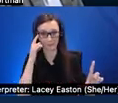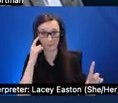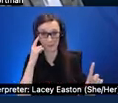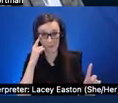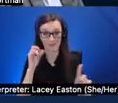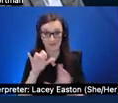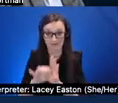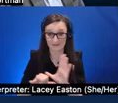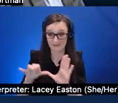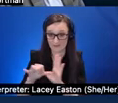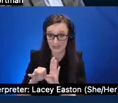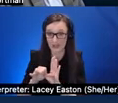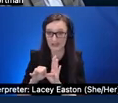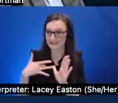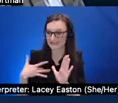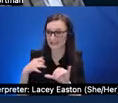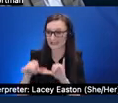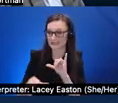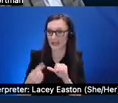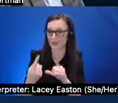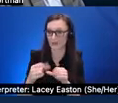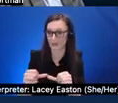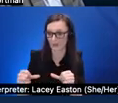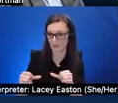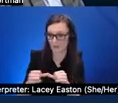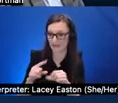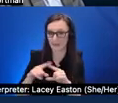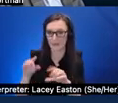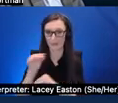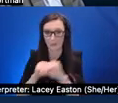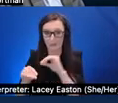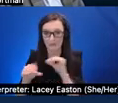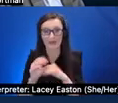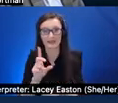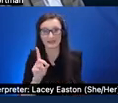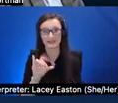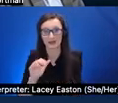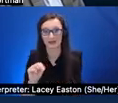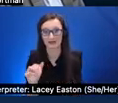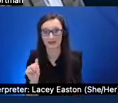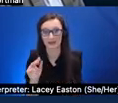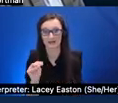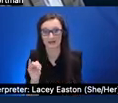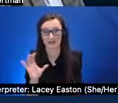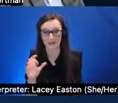relatively uh and dynamic time because there's there's uh you know a bunch of sequence of frames